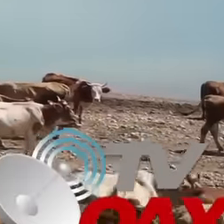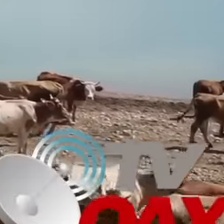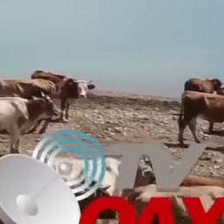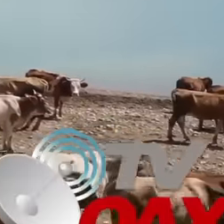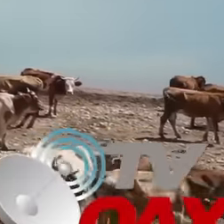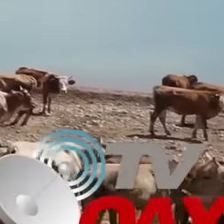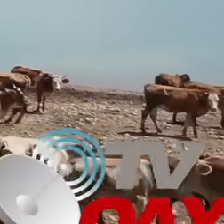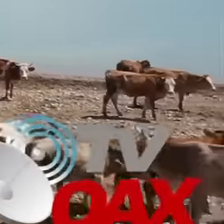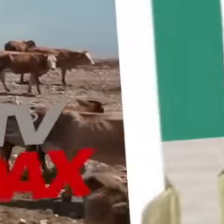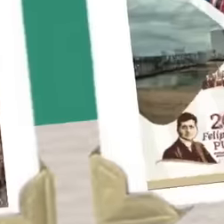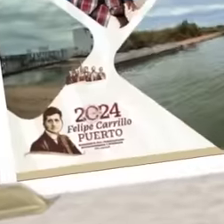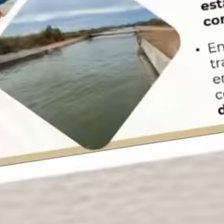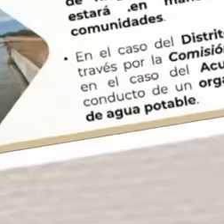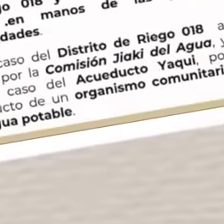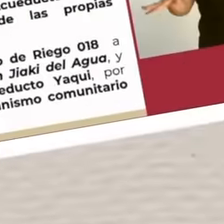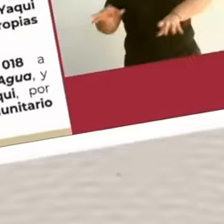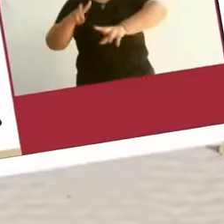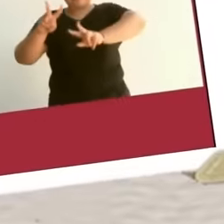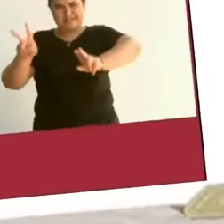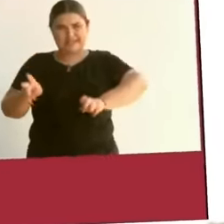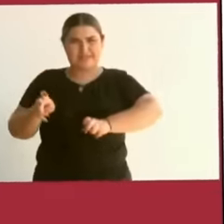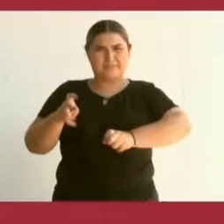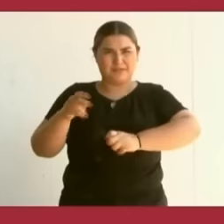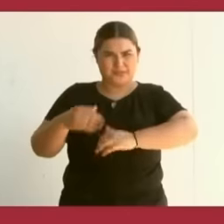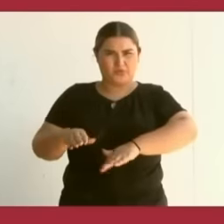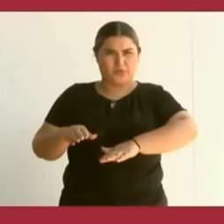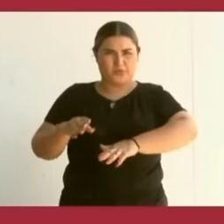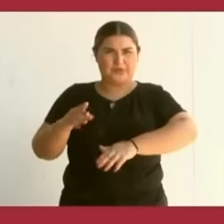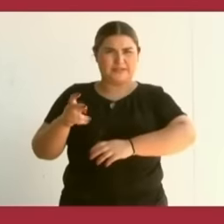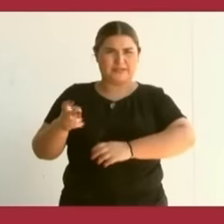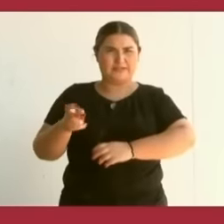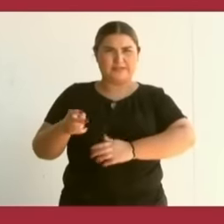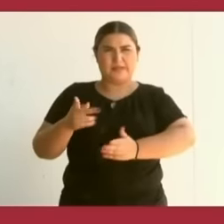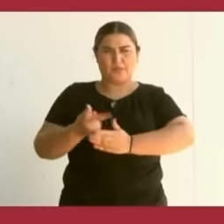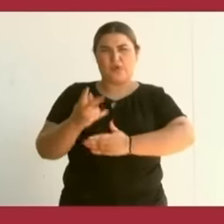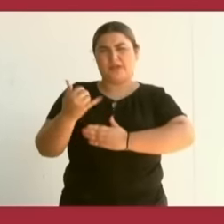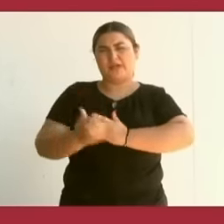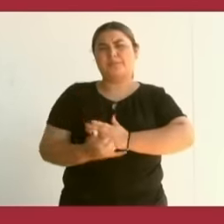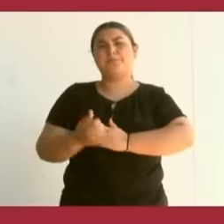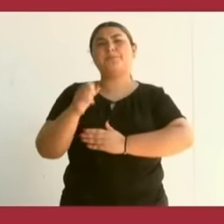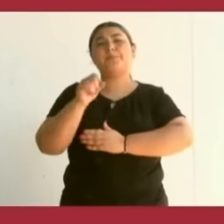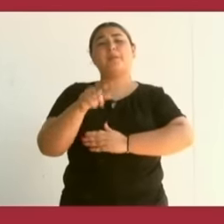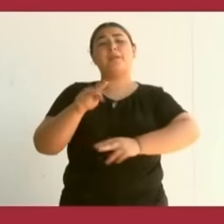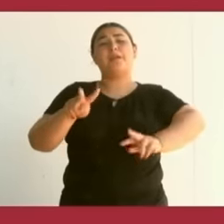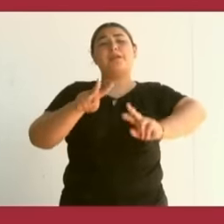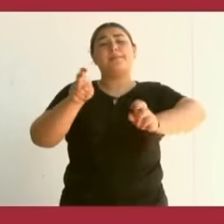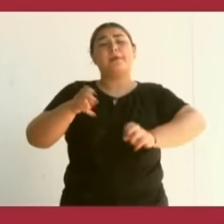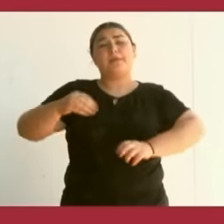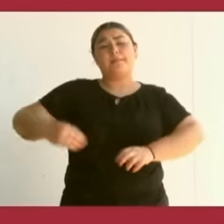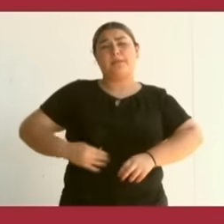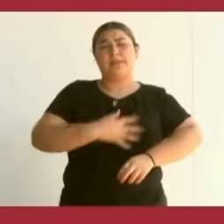earned regarding the issue of comprehensive well-being, I would like to highlight, President, that